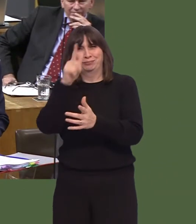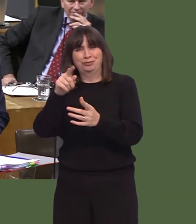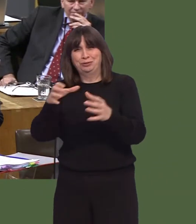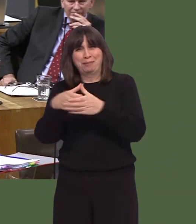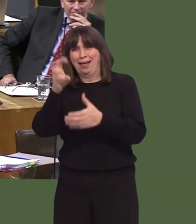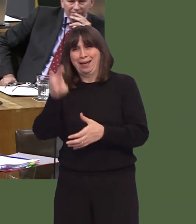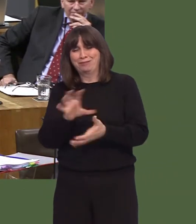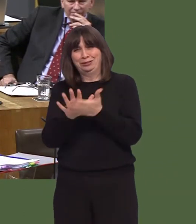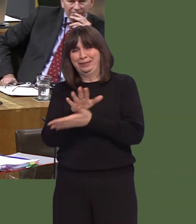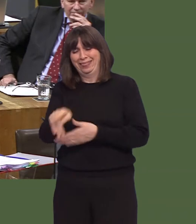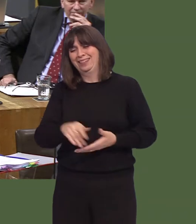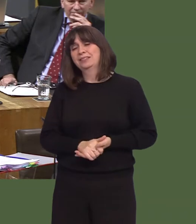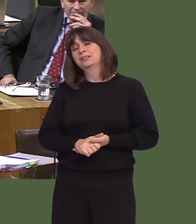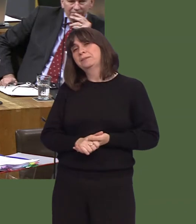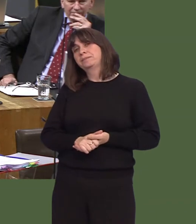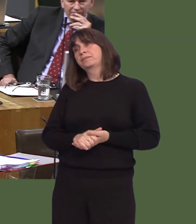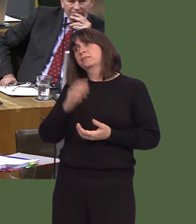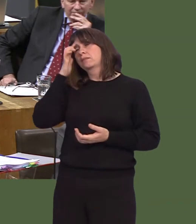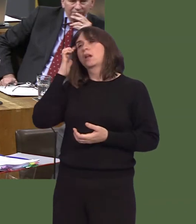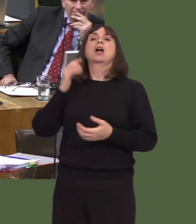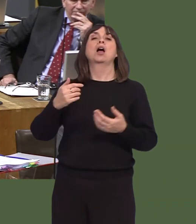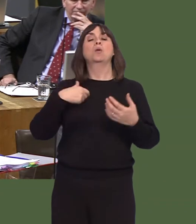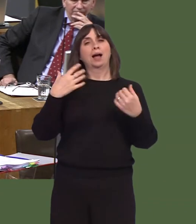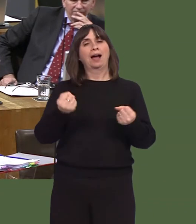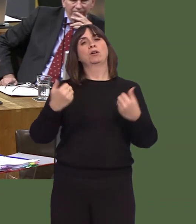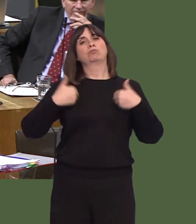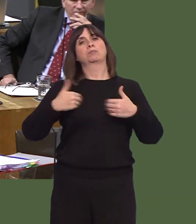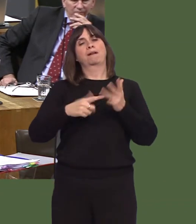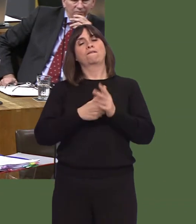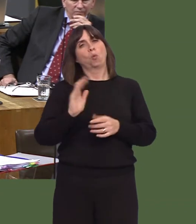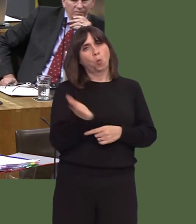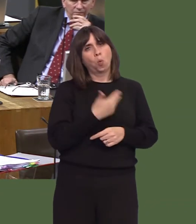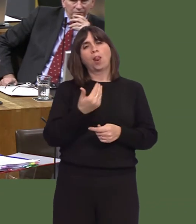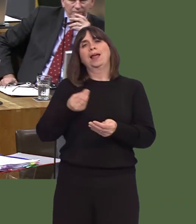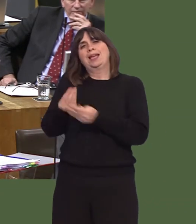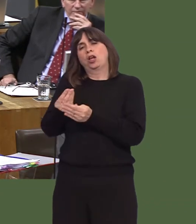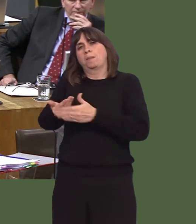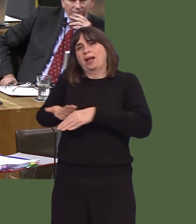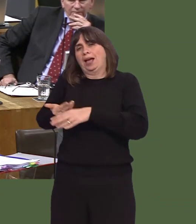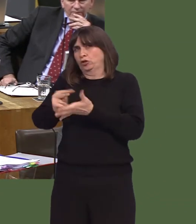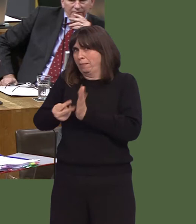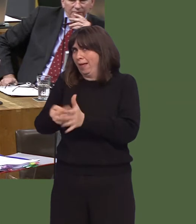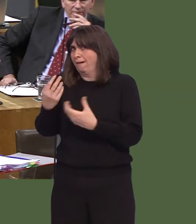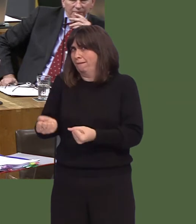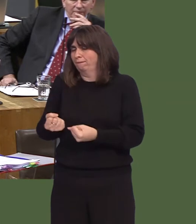i Bawb' aír cynllun gweithredu economaidd? Rym niín parhau i ddarparu amrywiaeth o gefnogaeth i fusnesau Cymru drwy, er enghraifft, Busnes